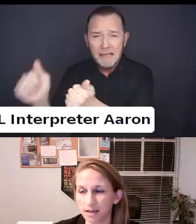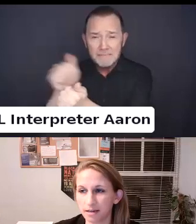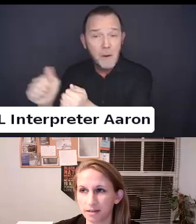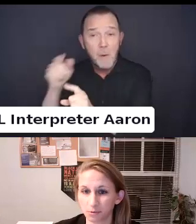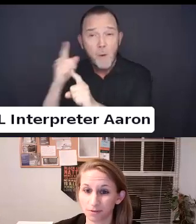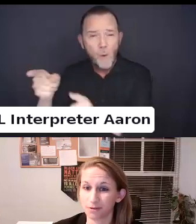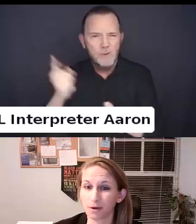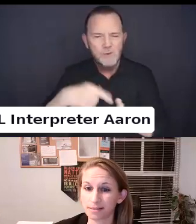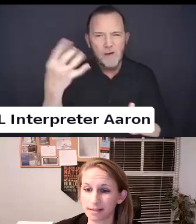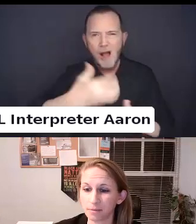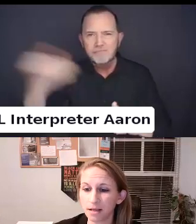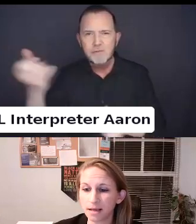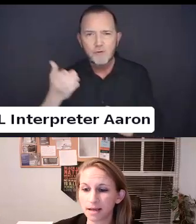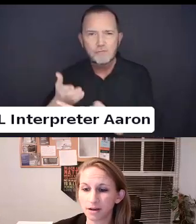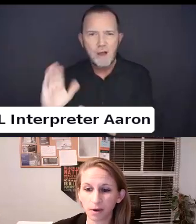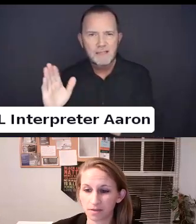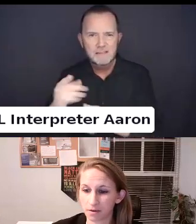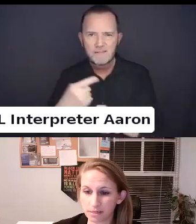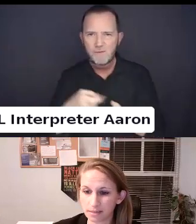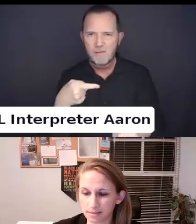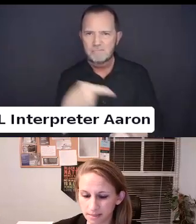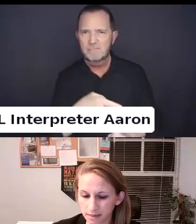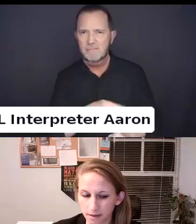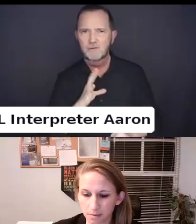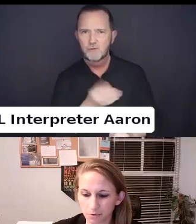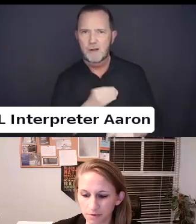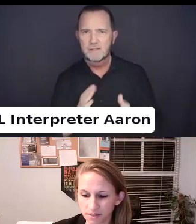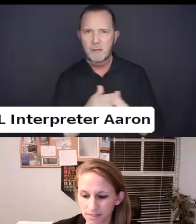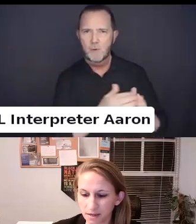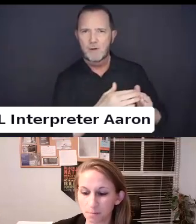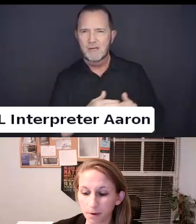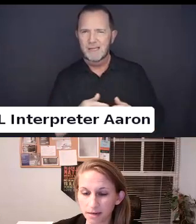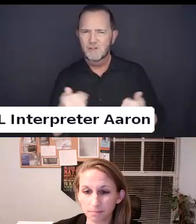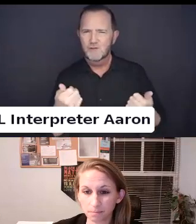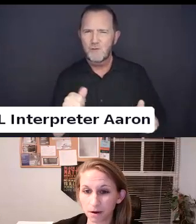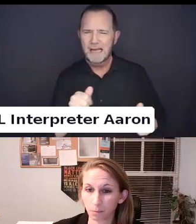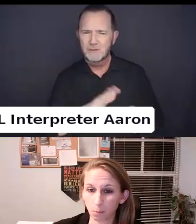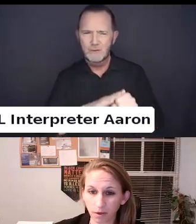and sort of erase them in a way that we did not see previously but, one thing that I found